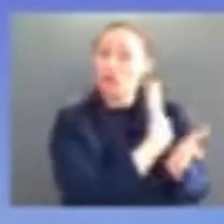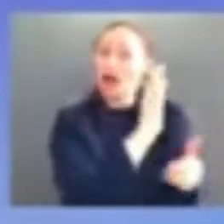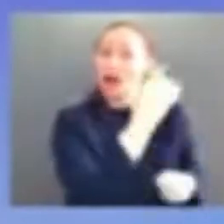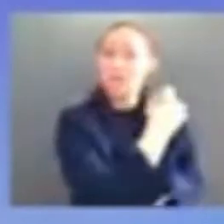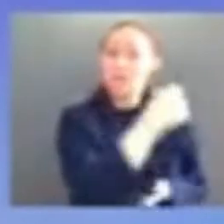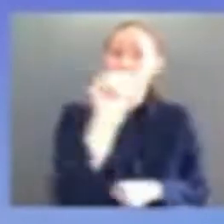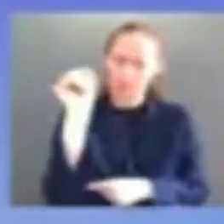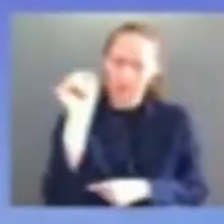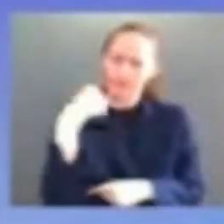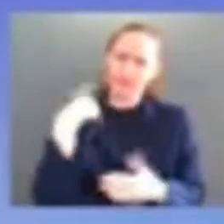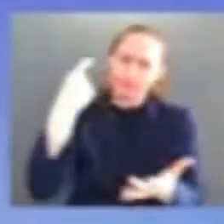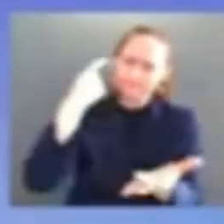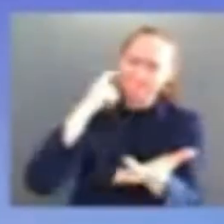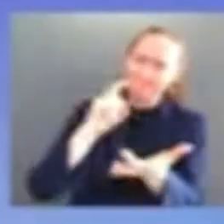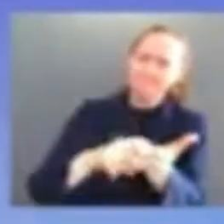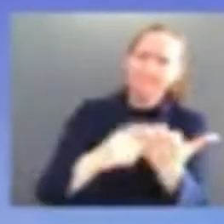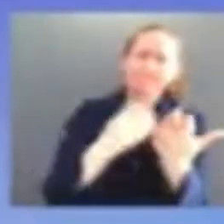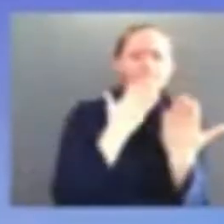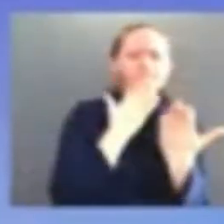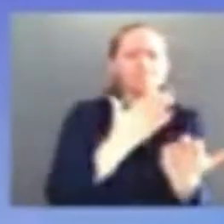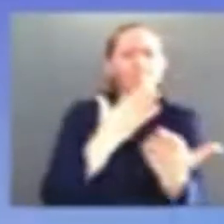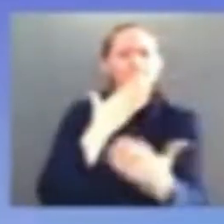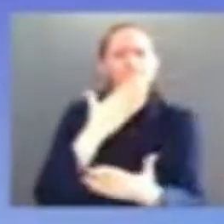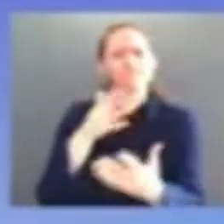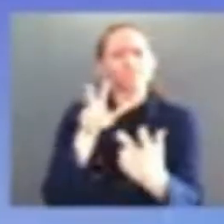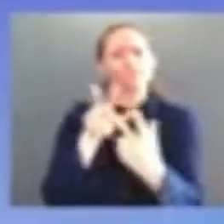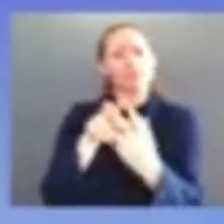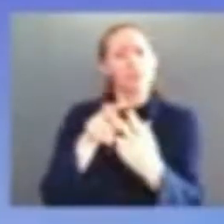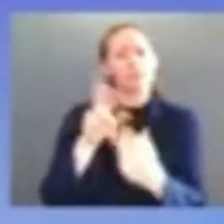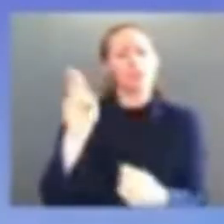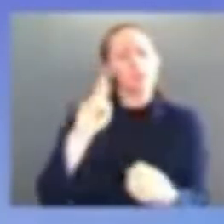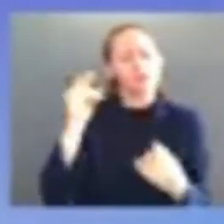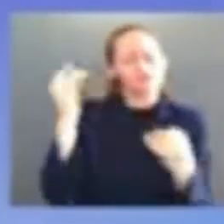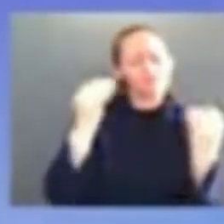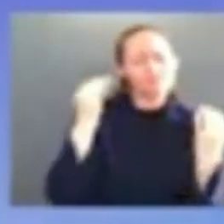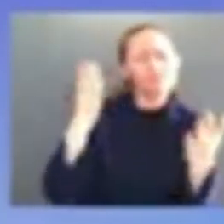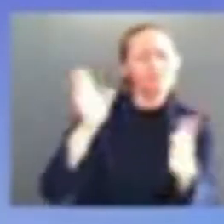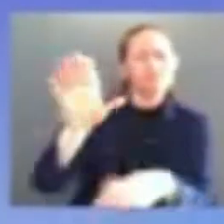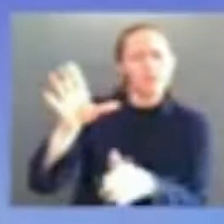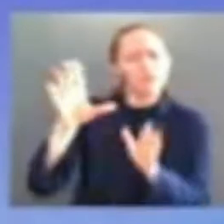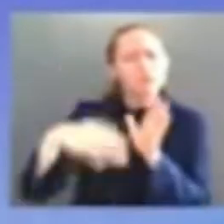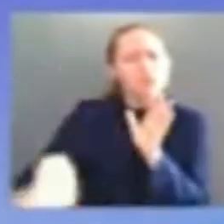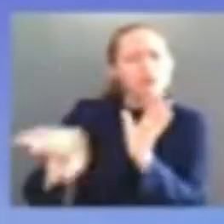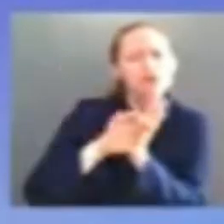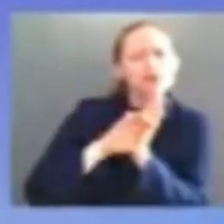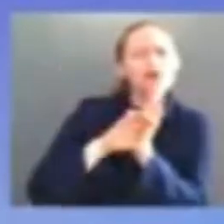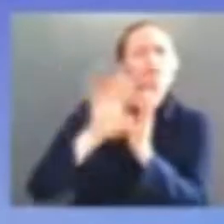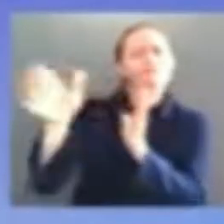judge's character qualifications independence and i truly admire the respect diligence of hard work